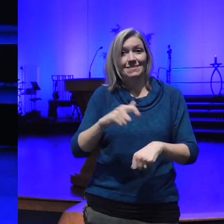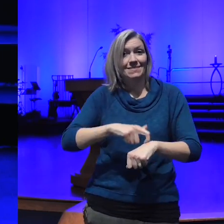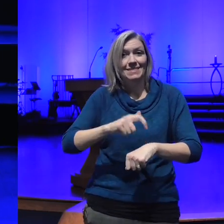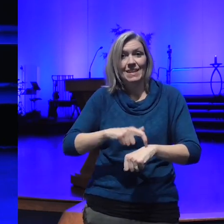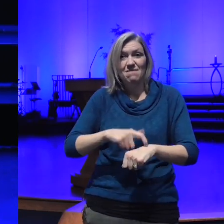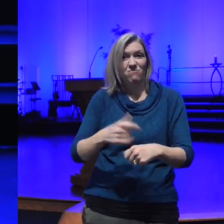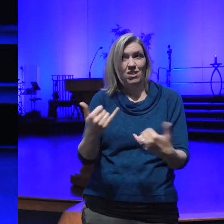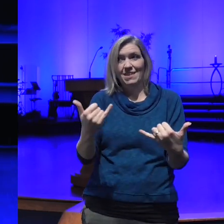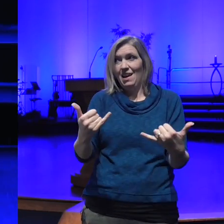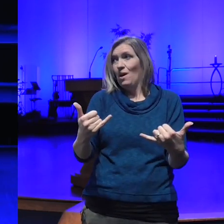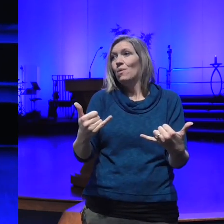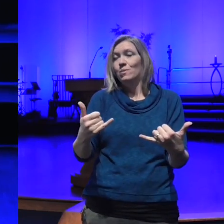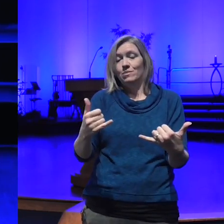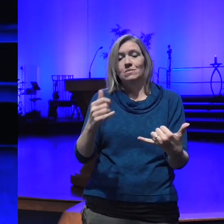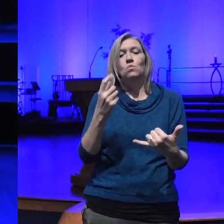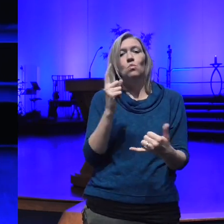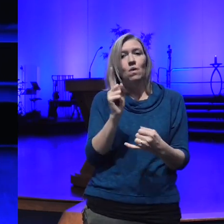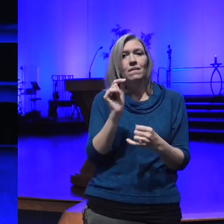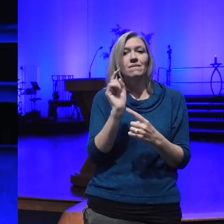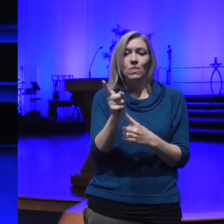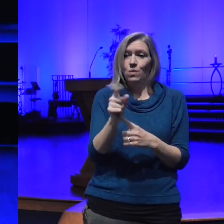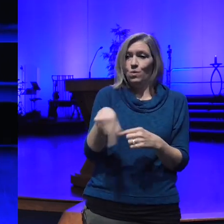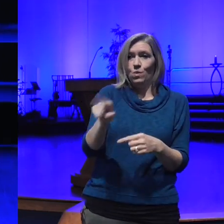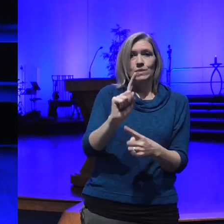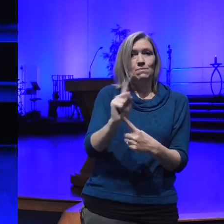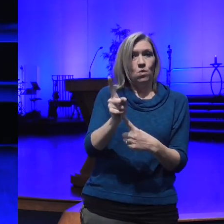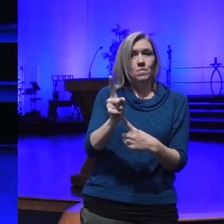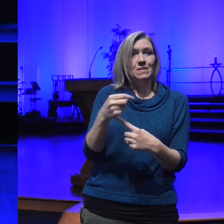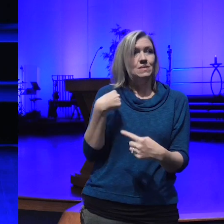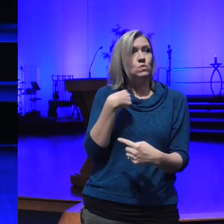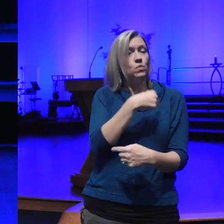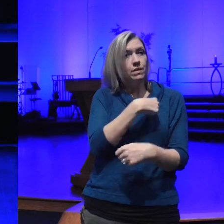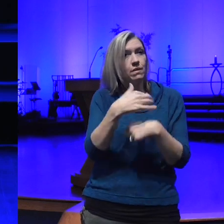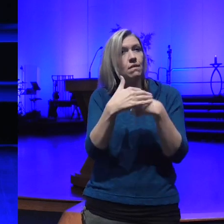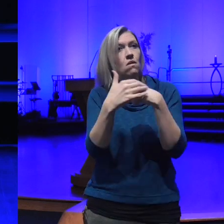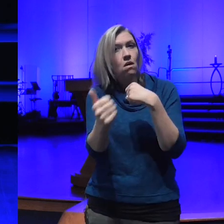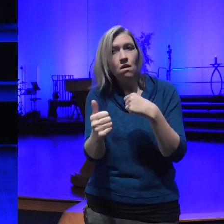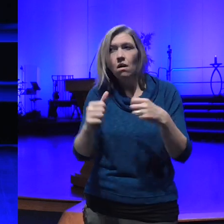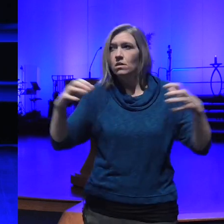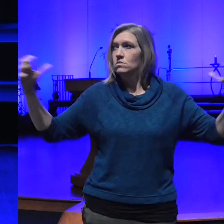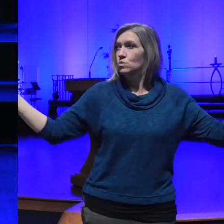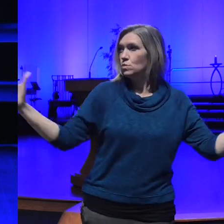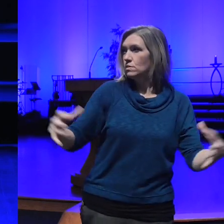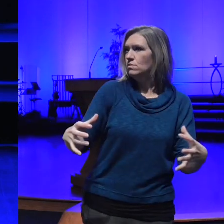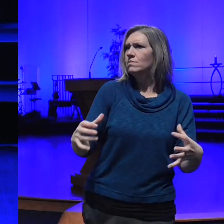this is one of those moments where we're being called together not only about our own election